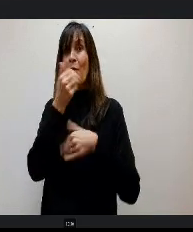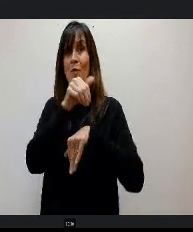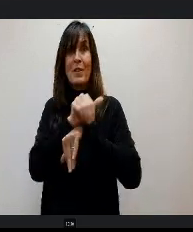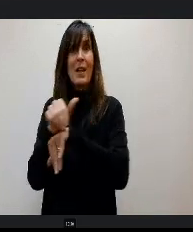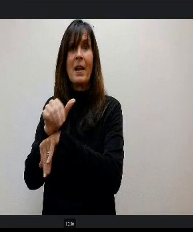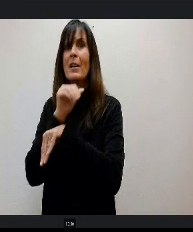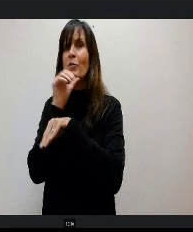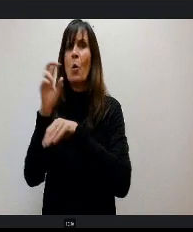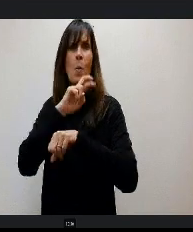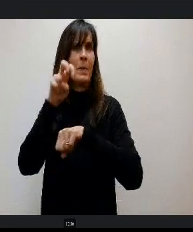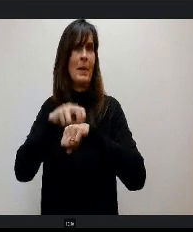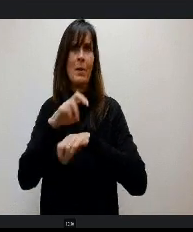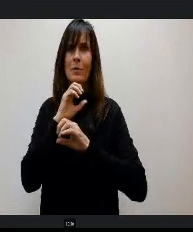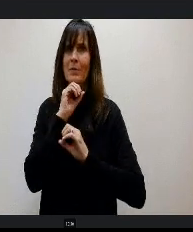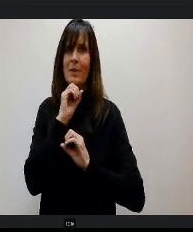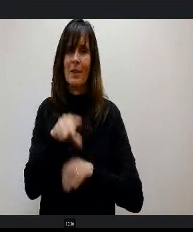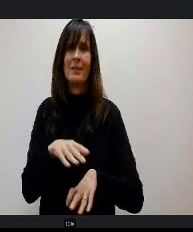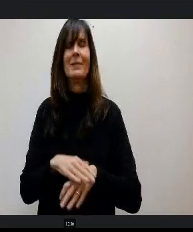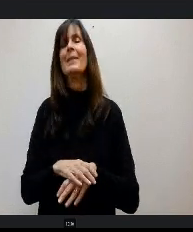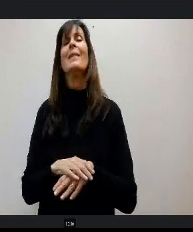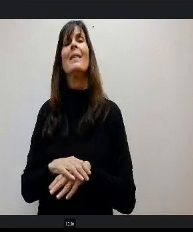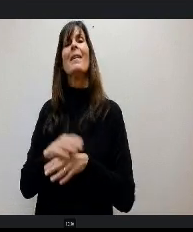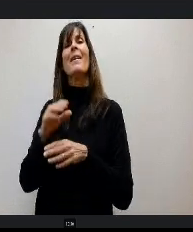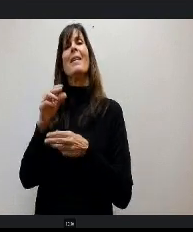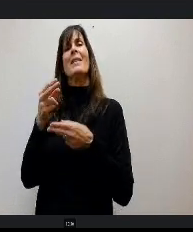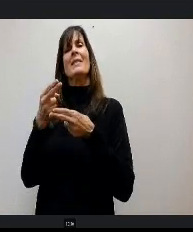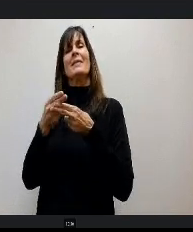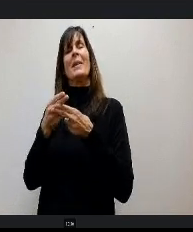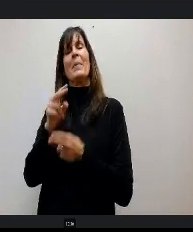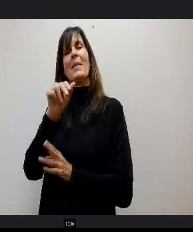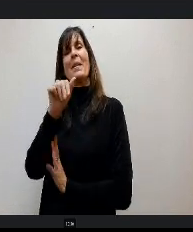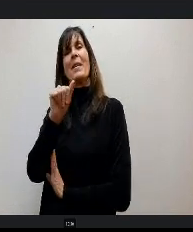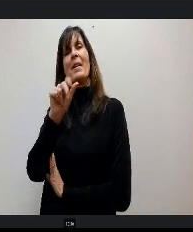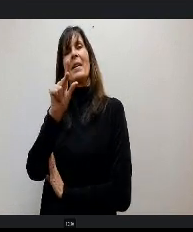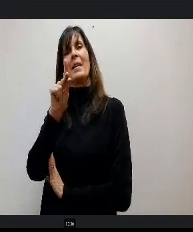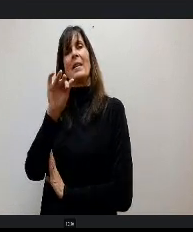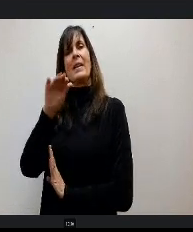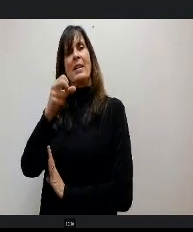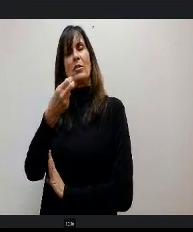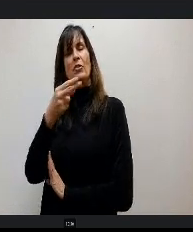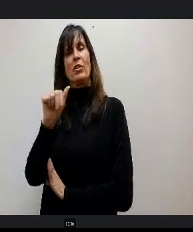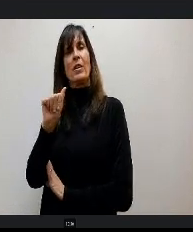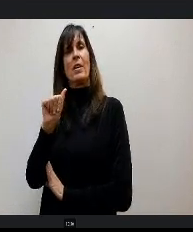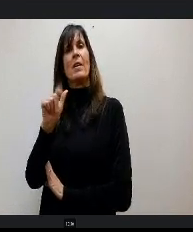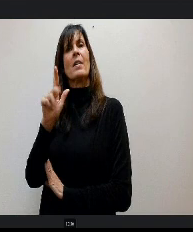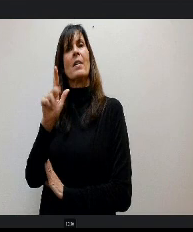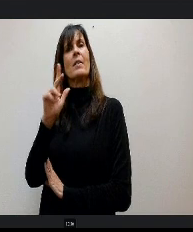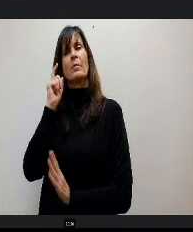So tonight I would like to introduce Keisha Hill who is being recommended as the home school Academy principal Keisha